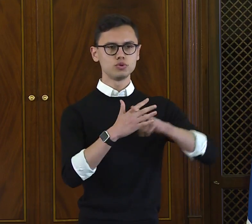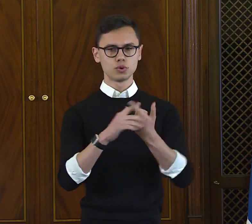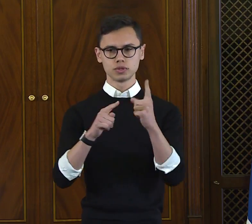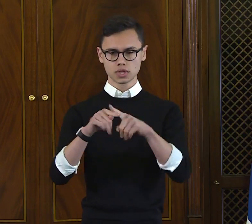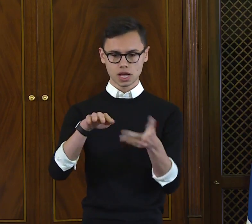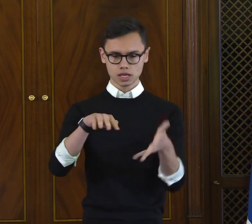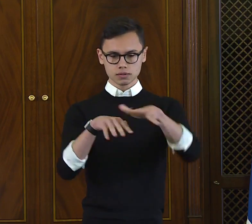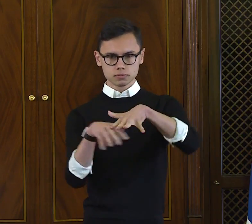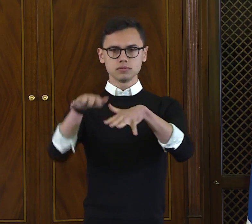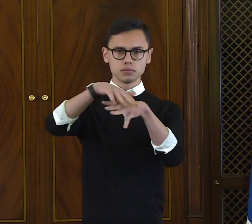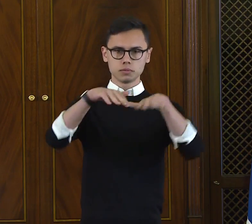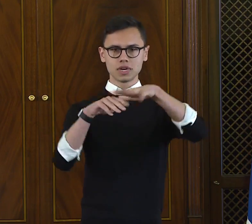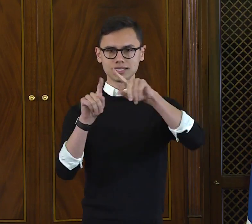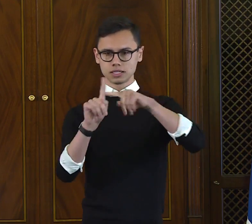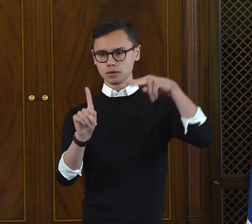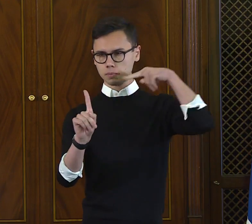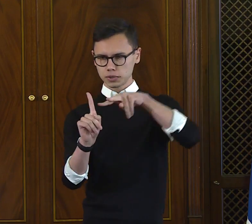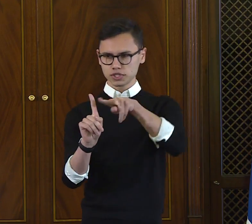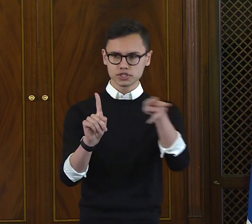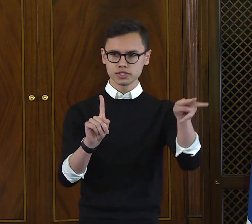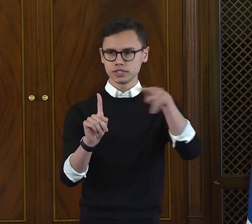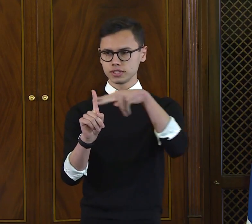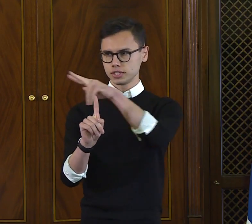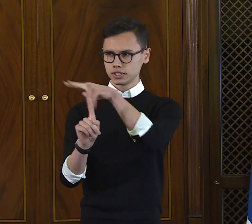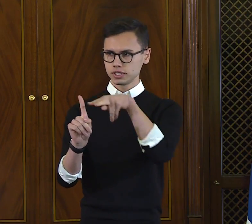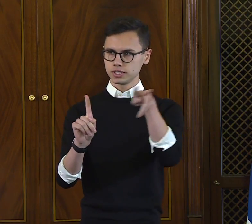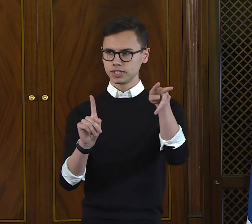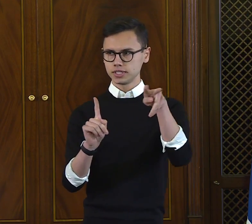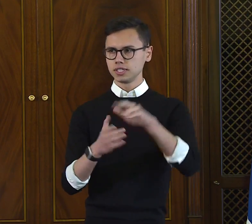So as I started to read more through the series,